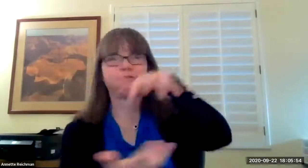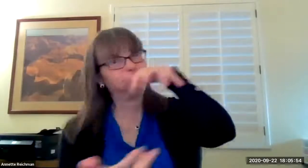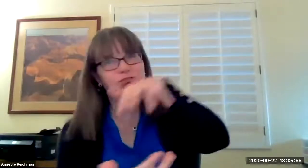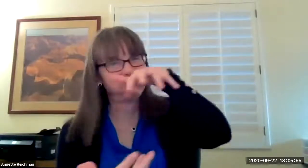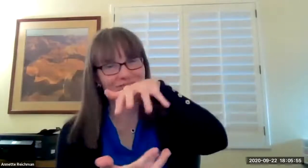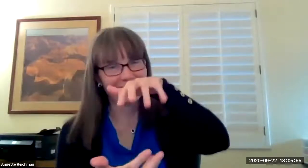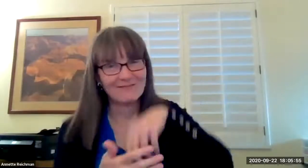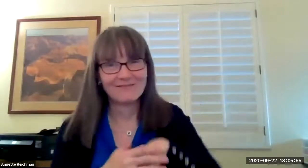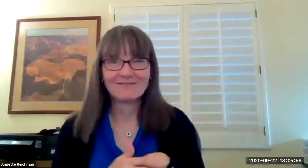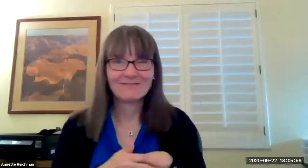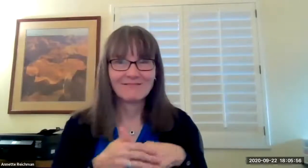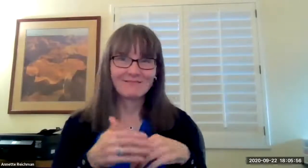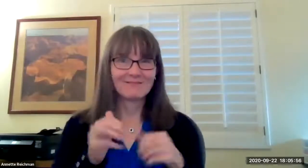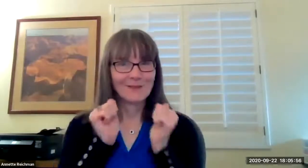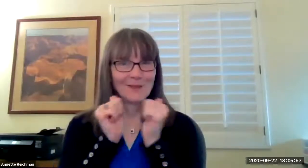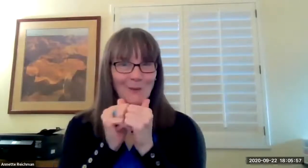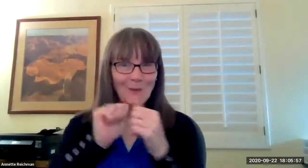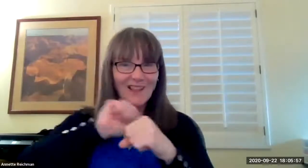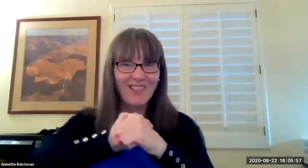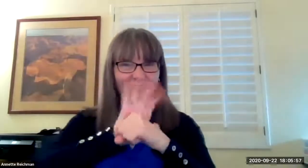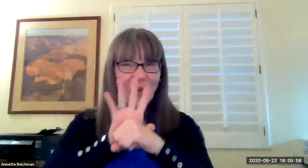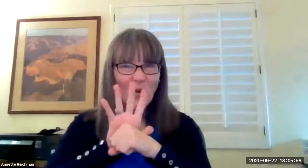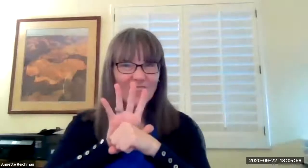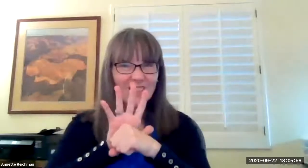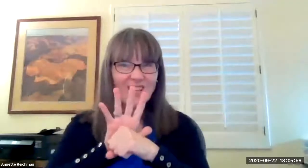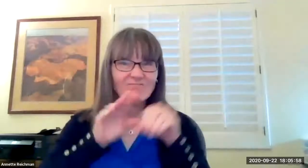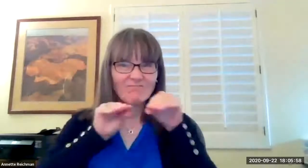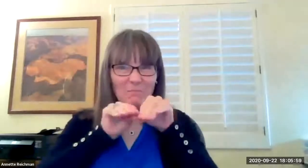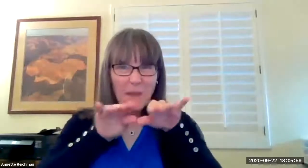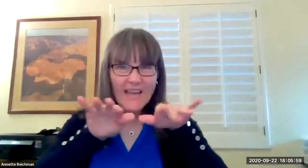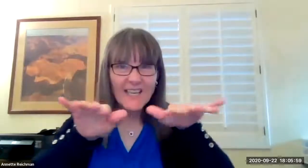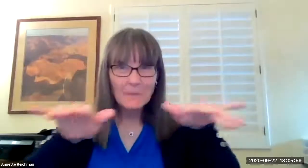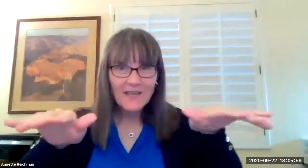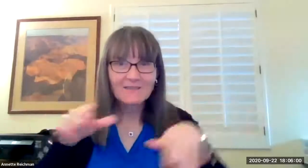world turned